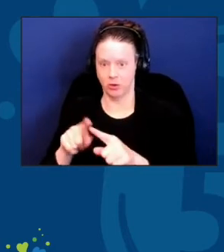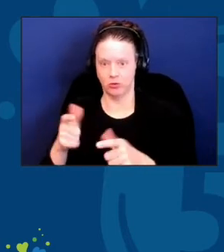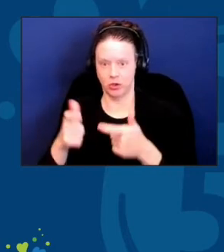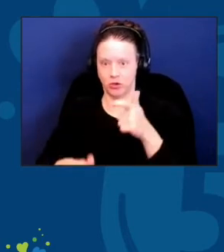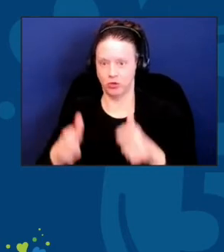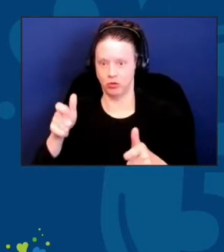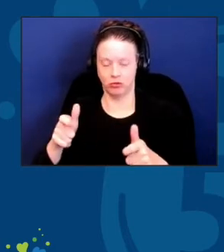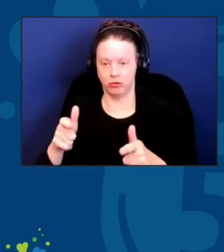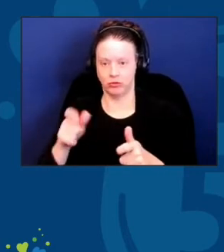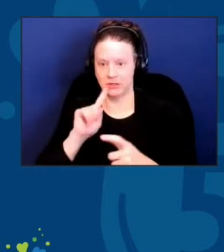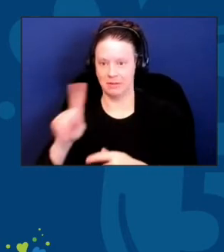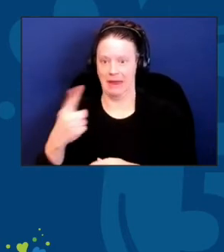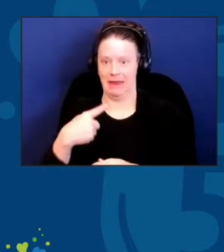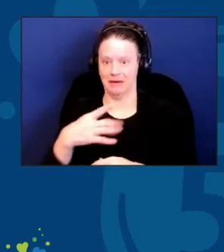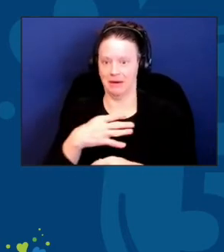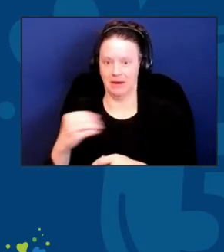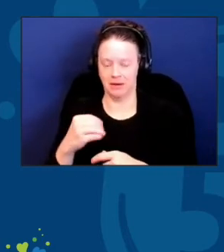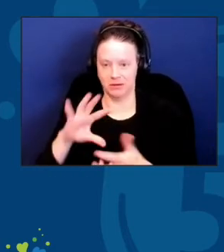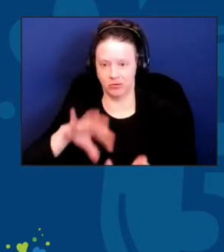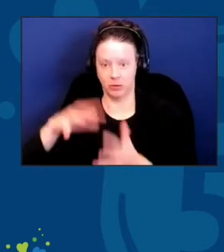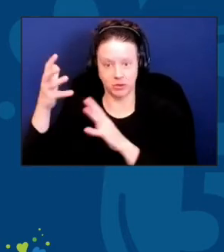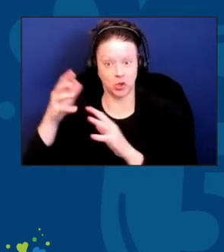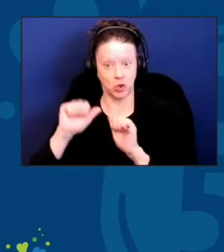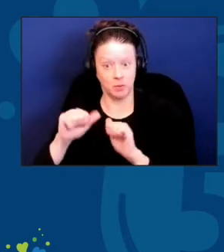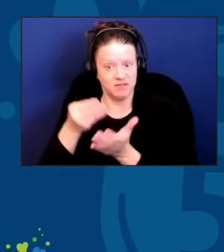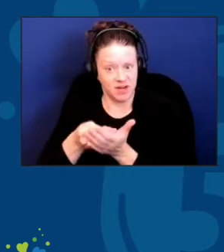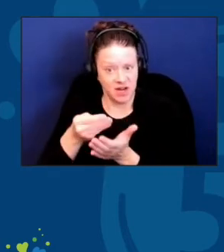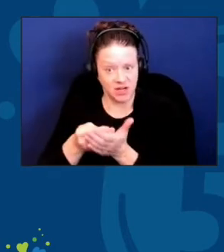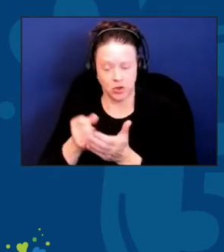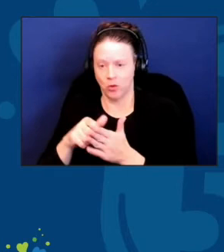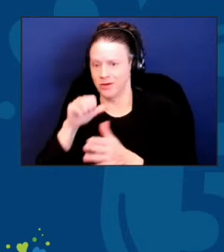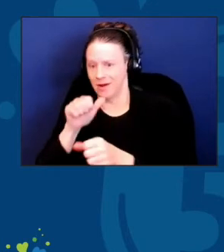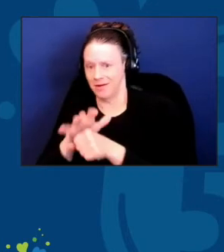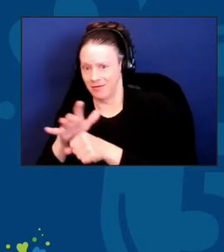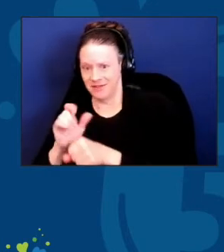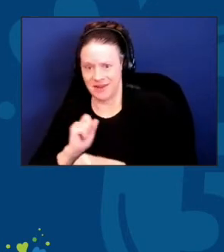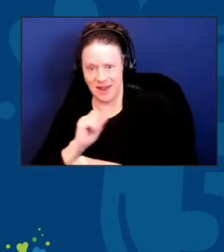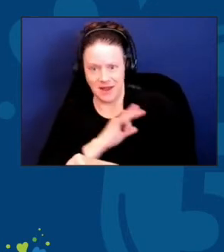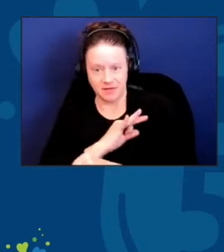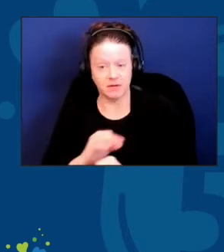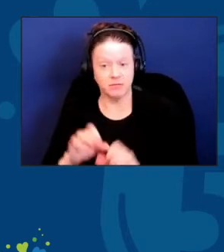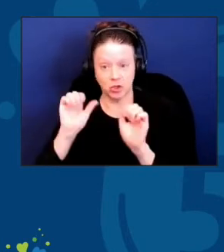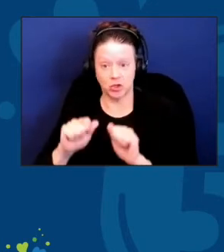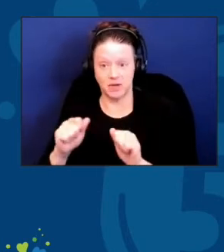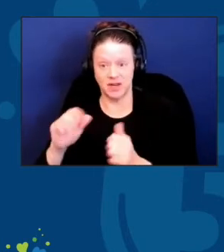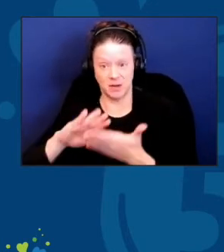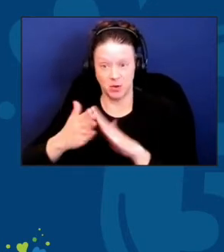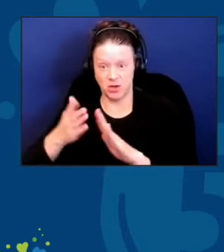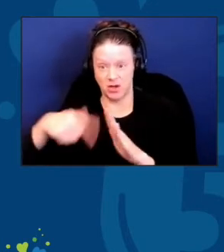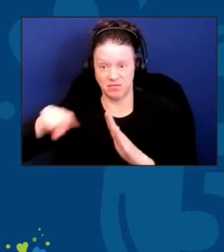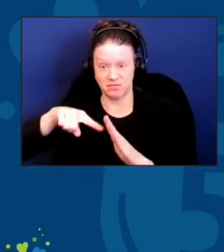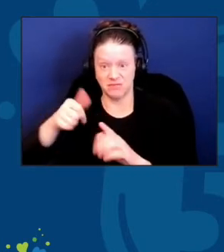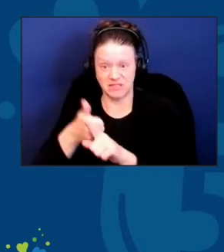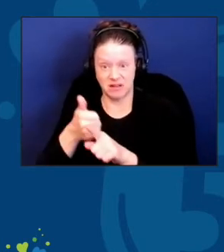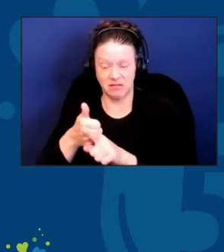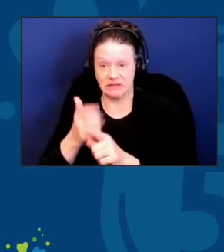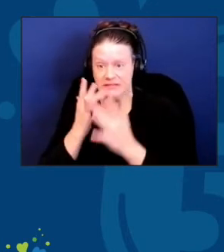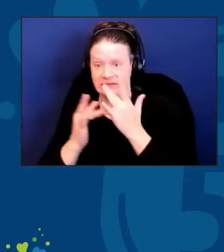Those can be financial and personnel. They can be communal. So, this shift, combined